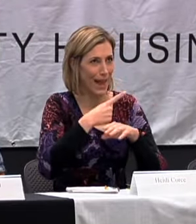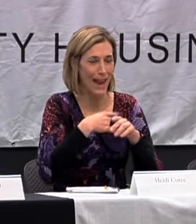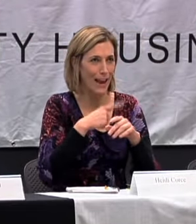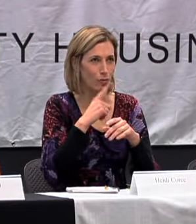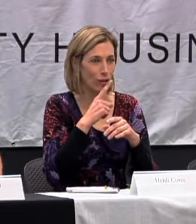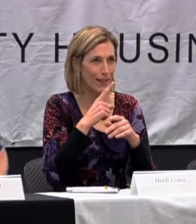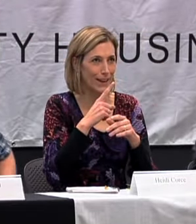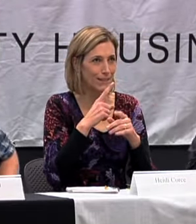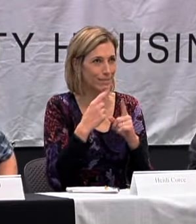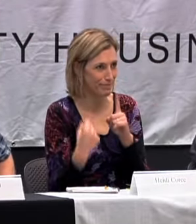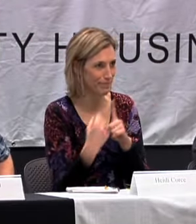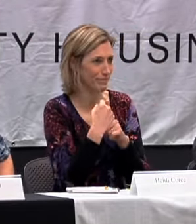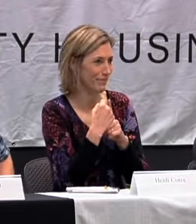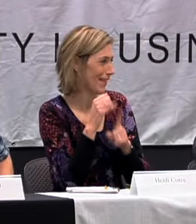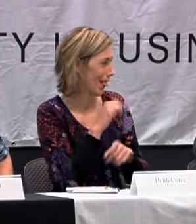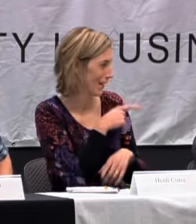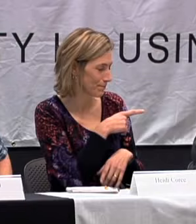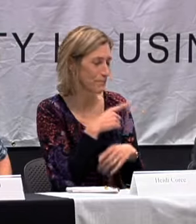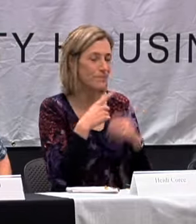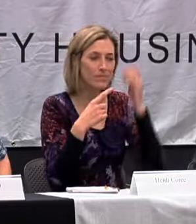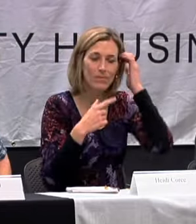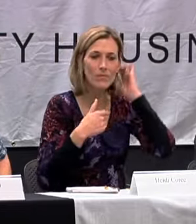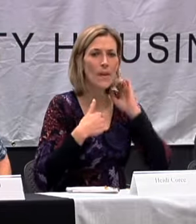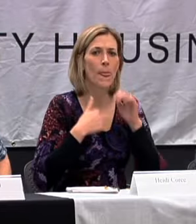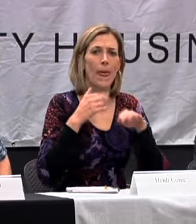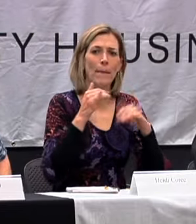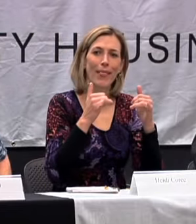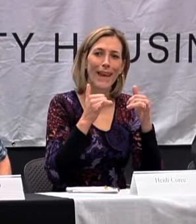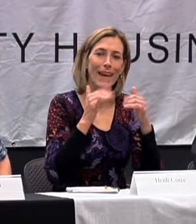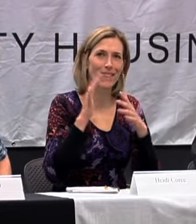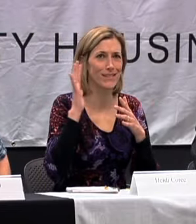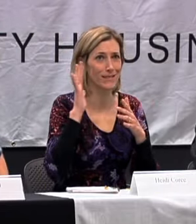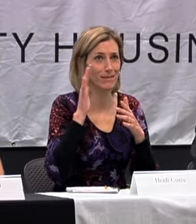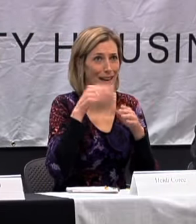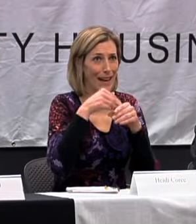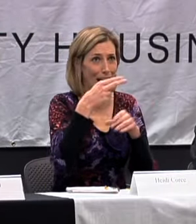I REMEMBER ONE DAY THAT IT REALLY HIT ME JUST LIKE PETER. I THINK